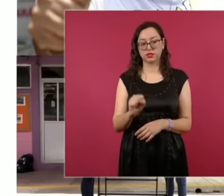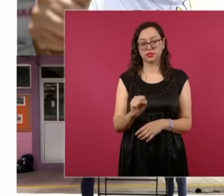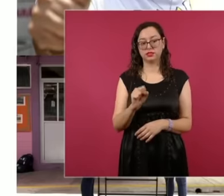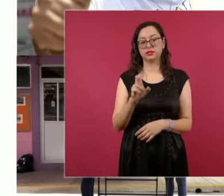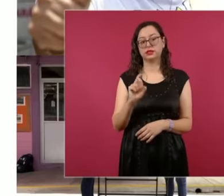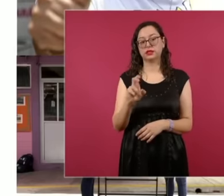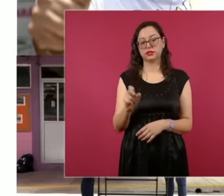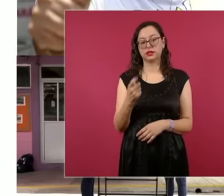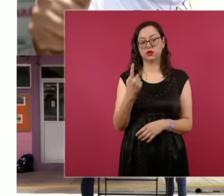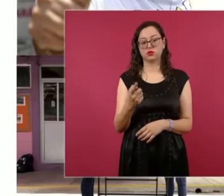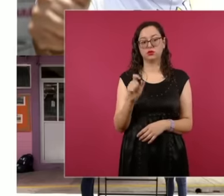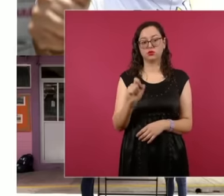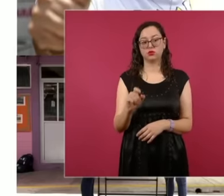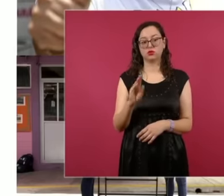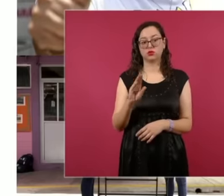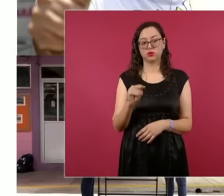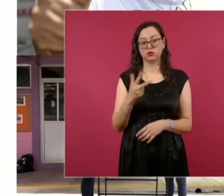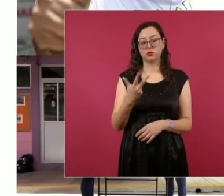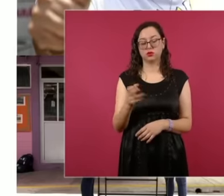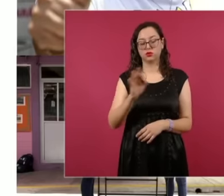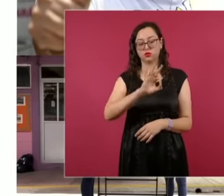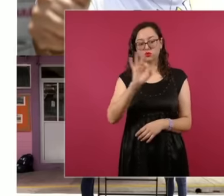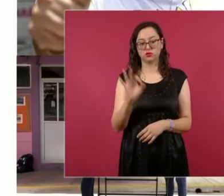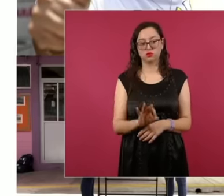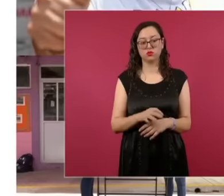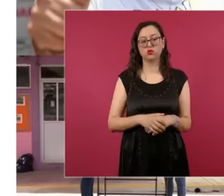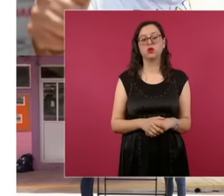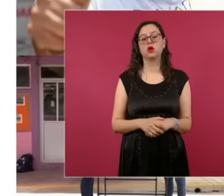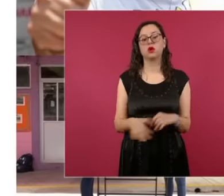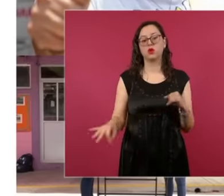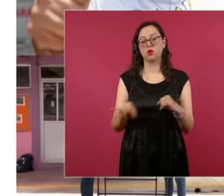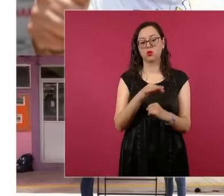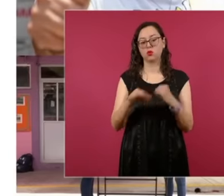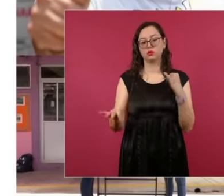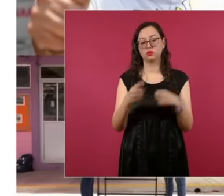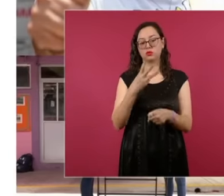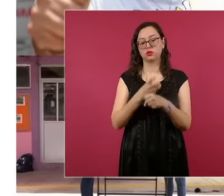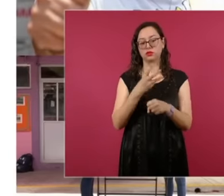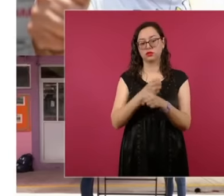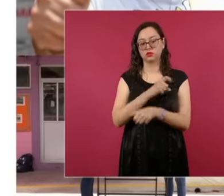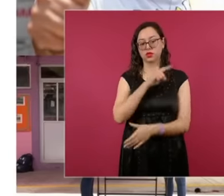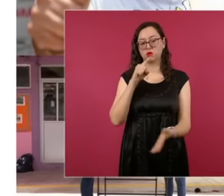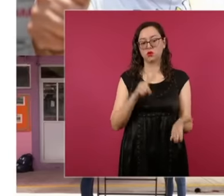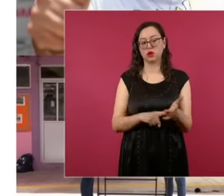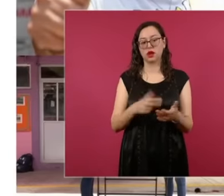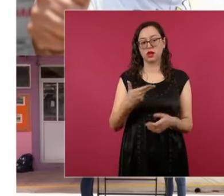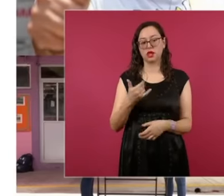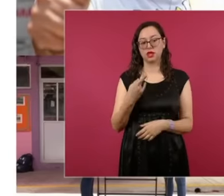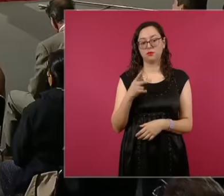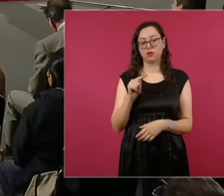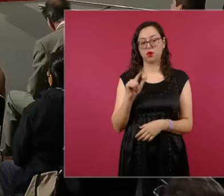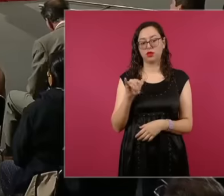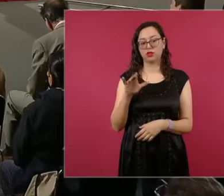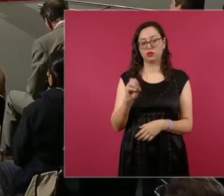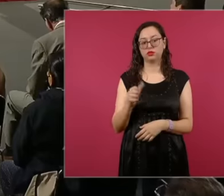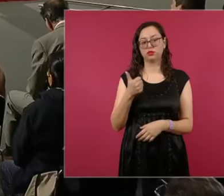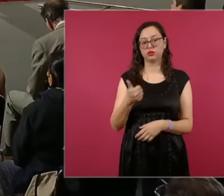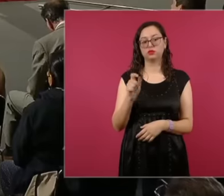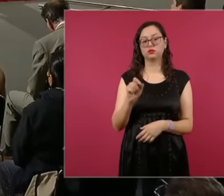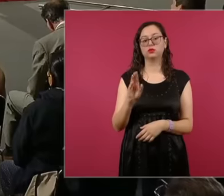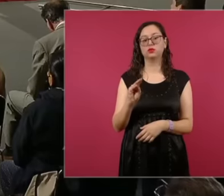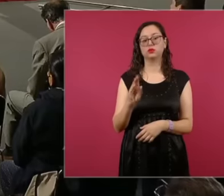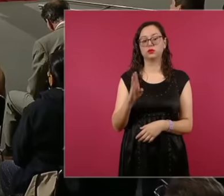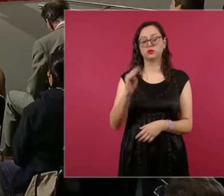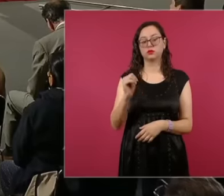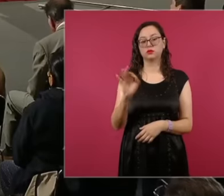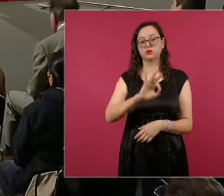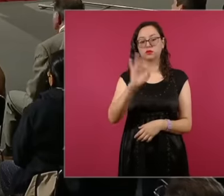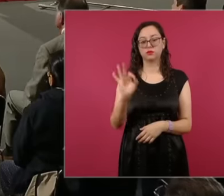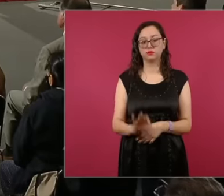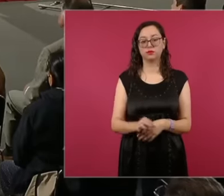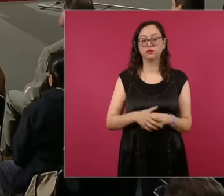In third place Hipólito de champs with 6.99 for the citizen movement in the case of Yucatán